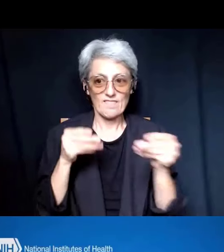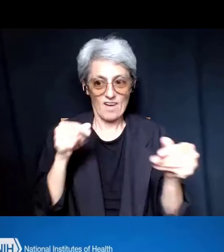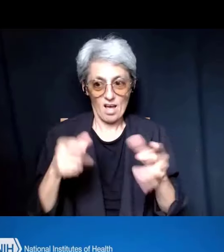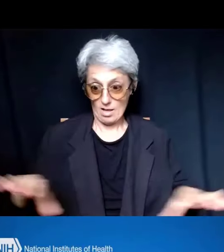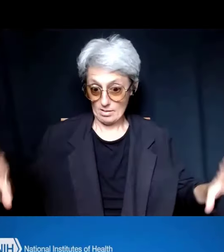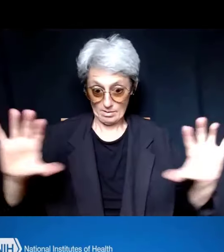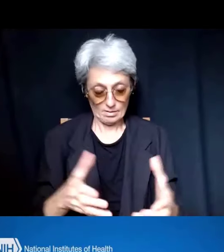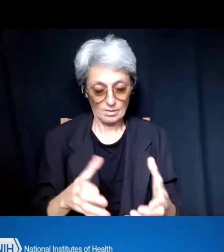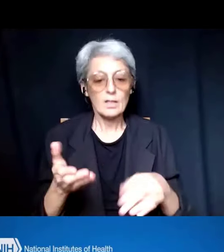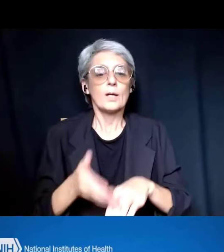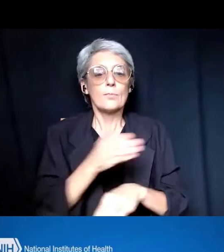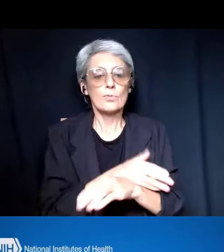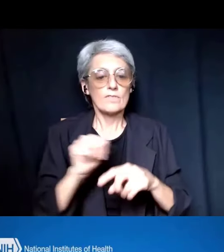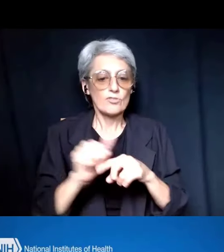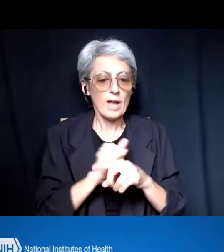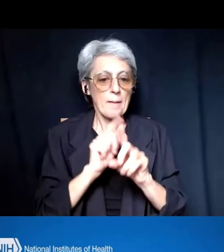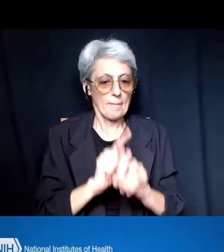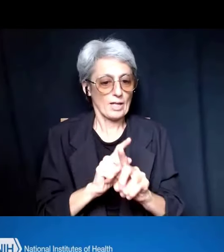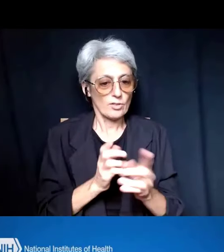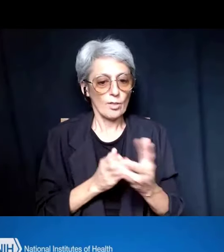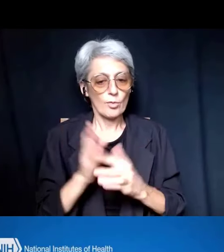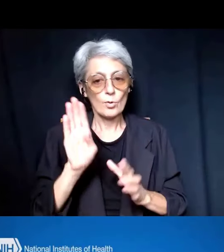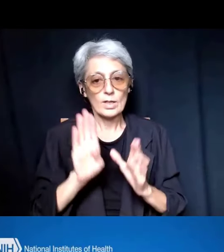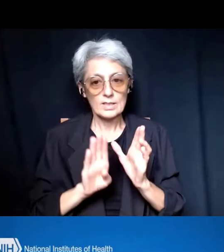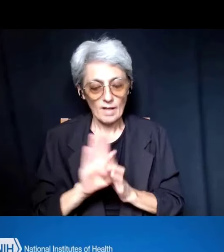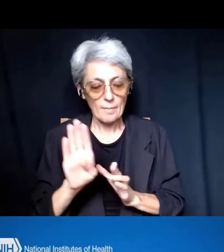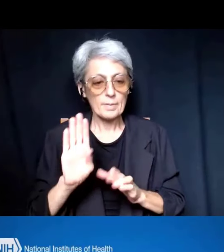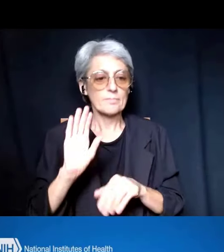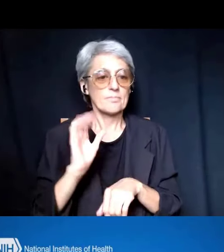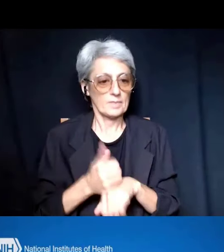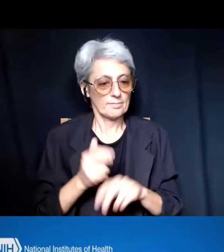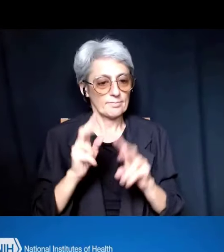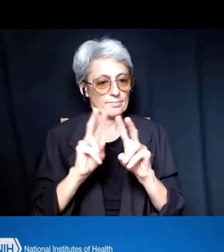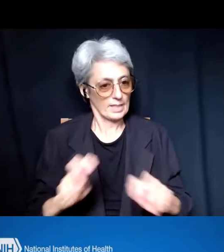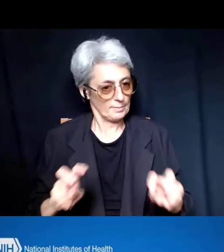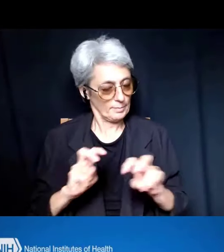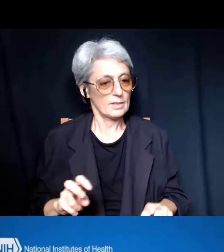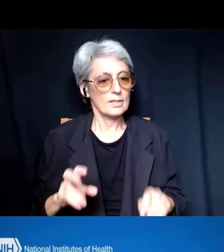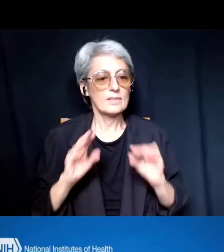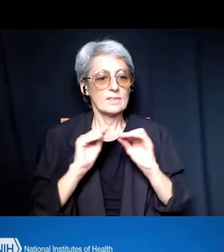via the development, implementation, assessment and dissemination of innovative,